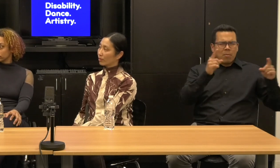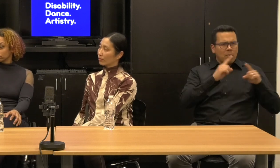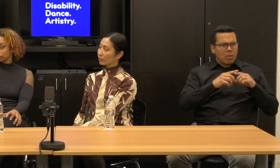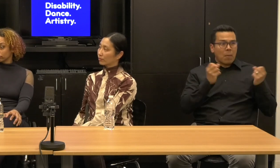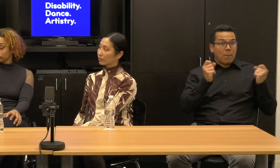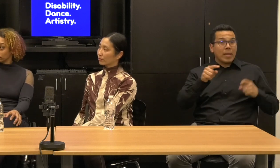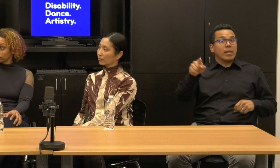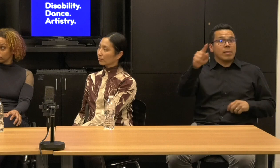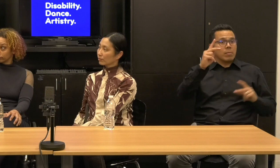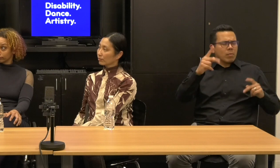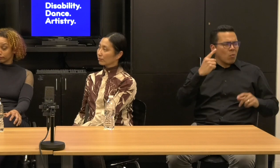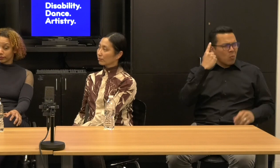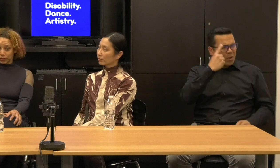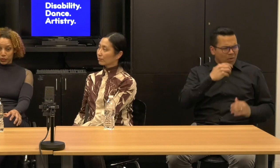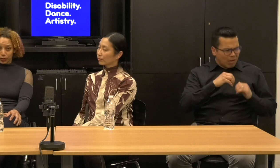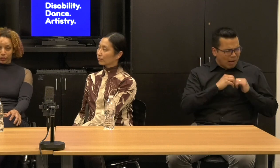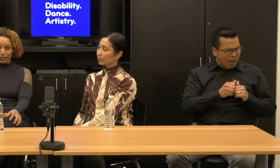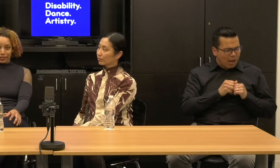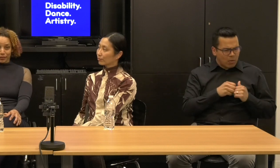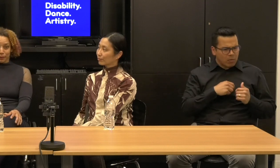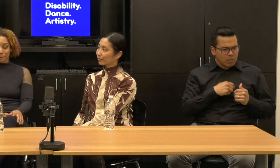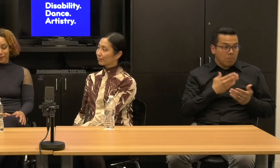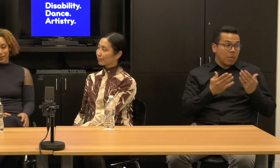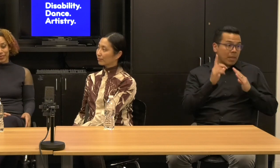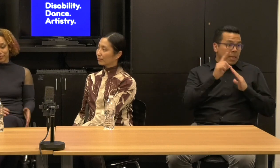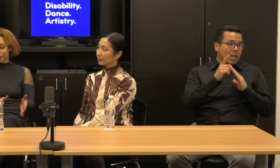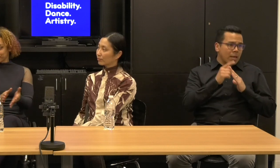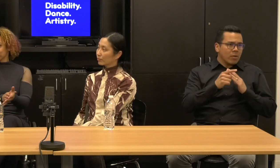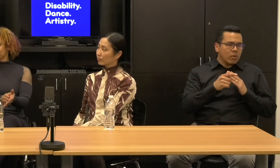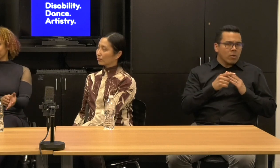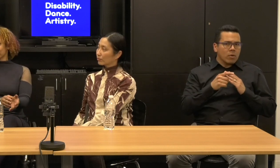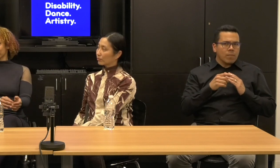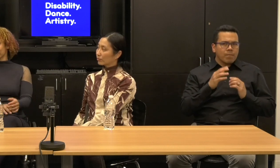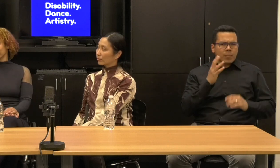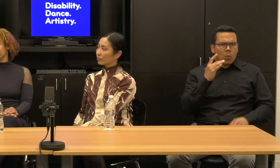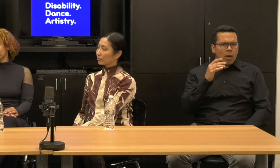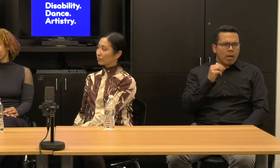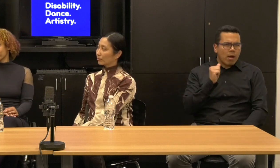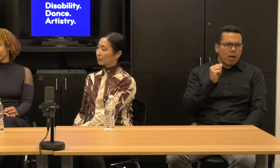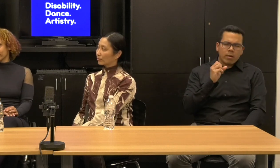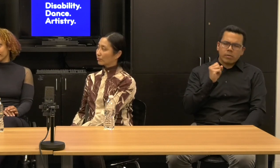it'd be great to hear more and maybe later when why Asana is or isn't the project management,